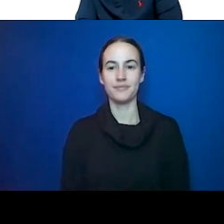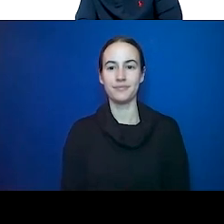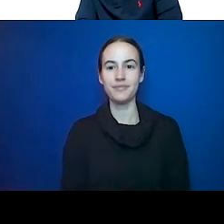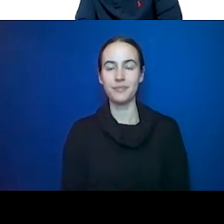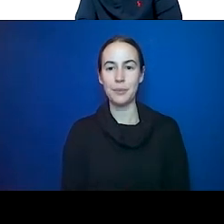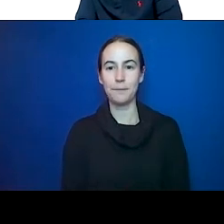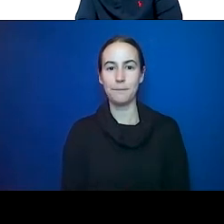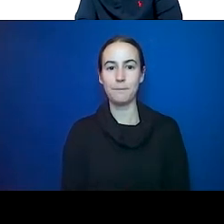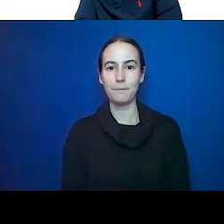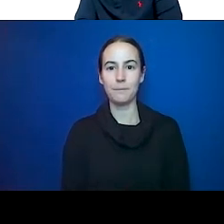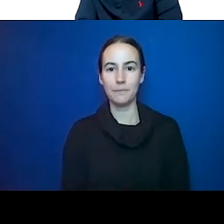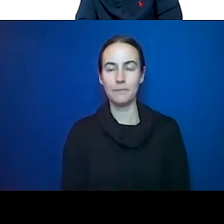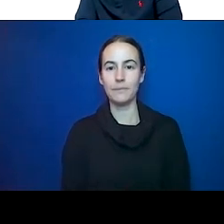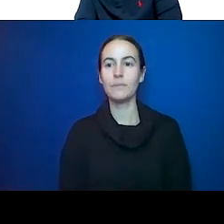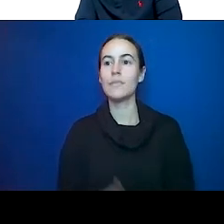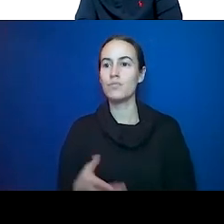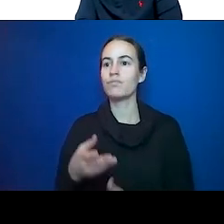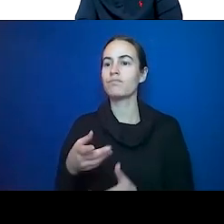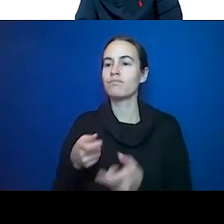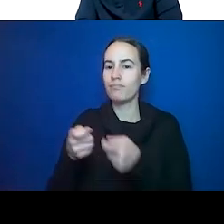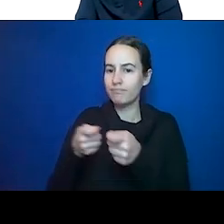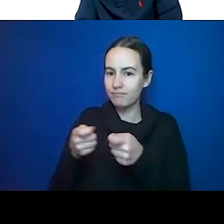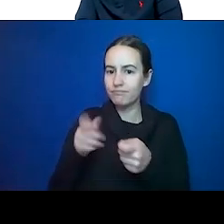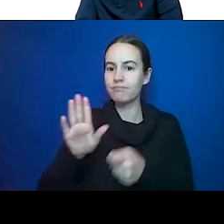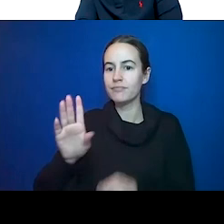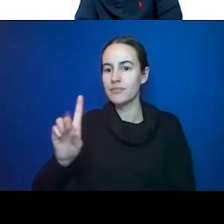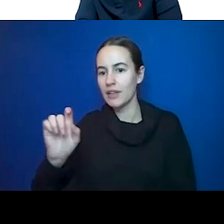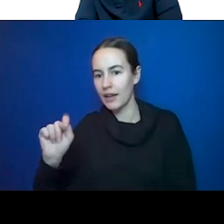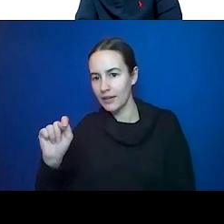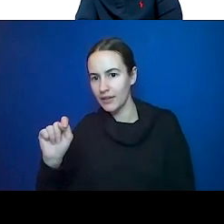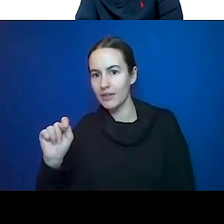diet, through improving social support, through increasing